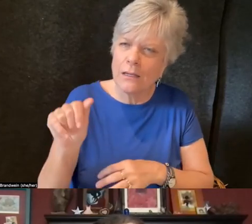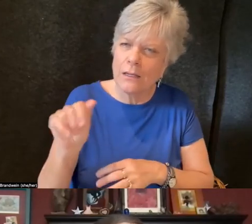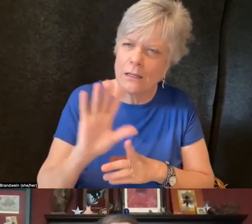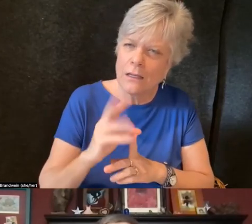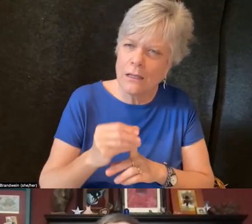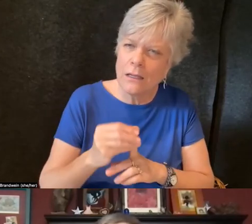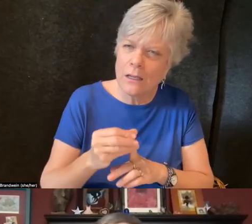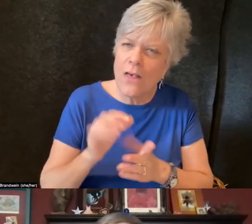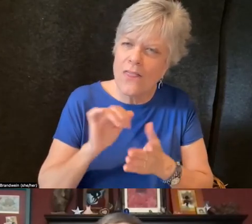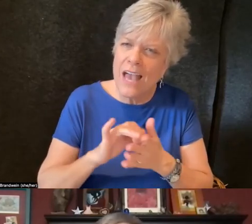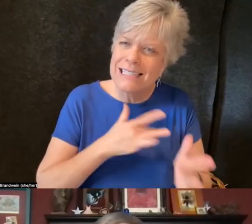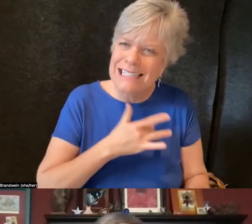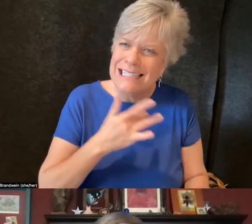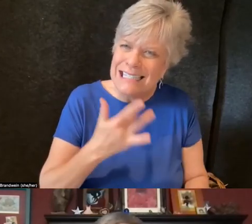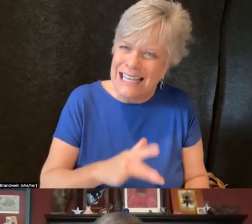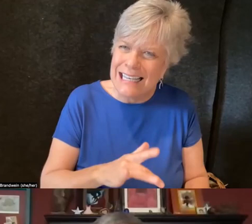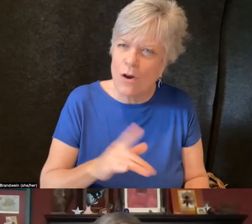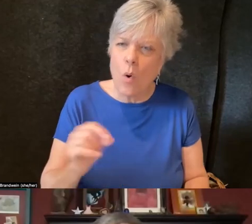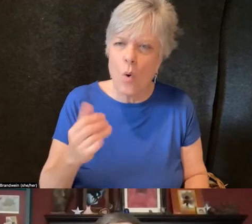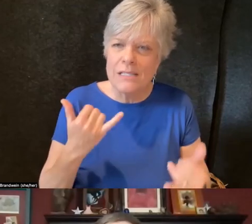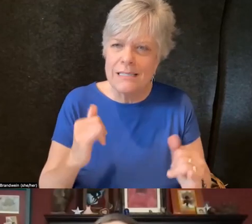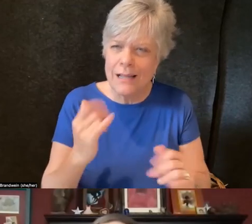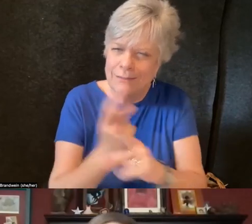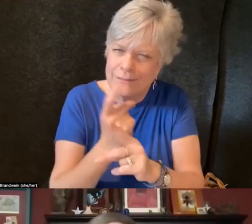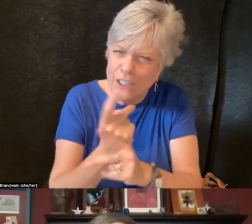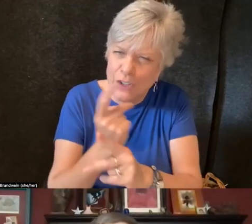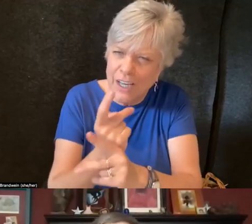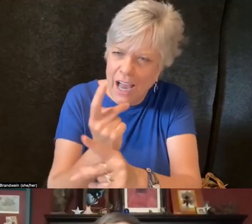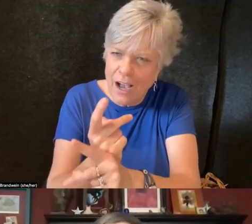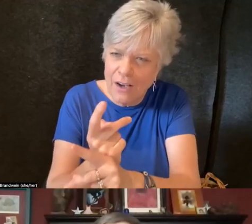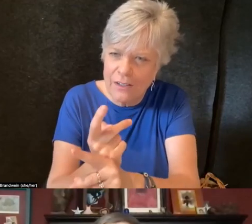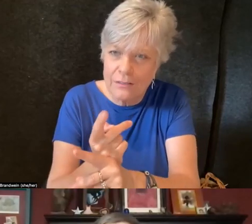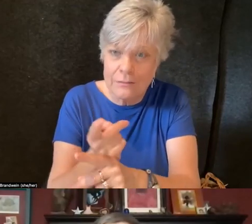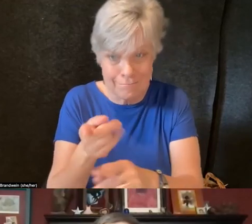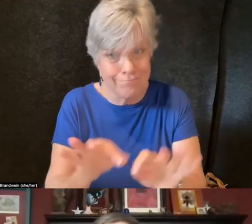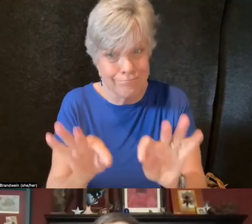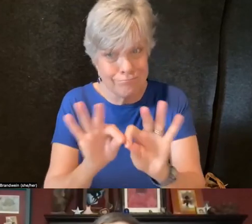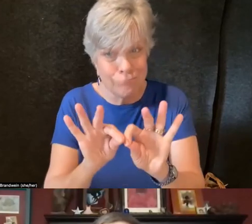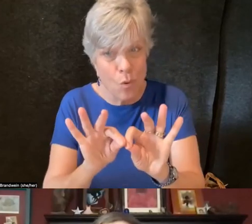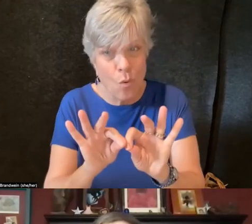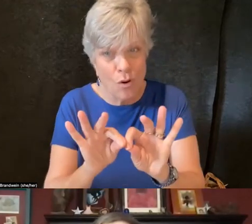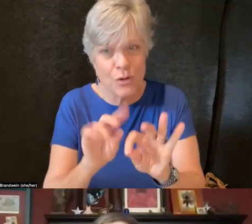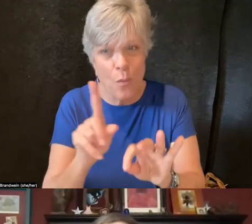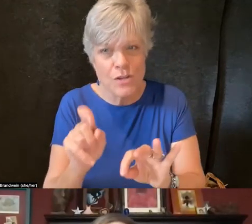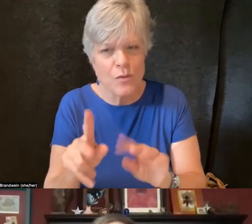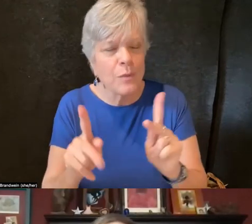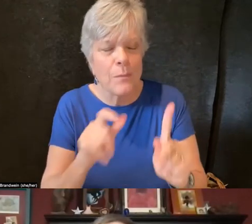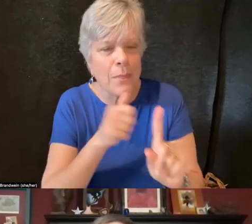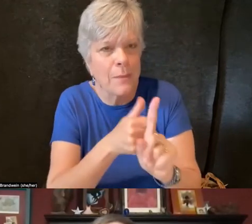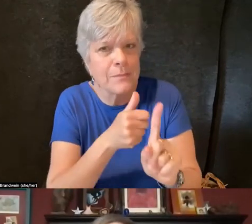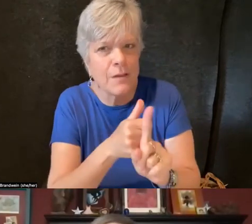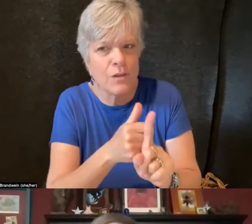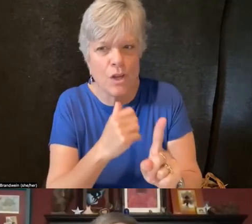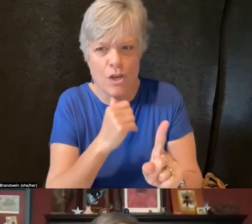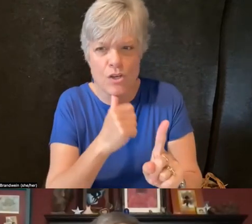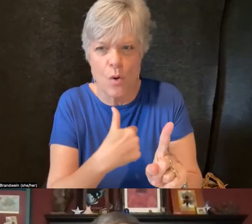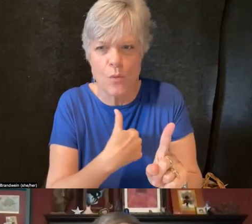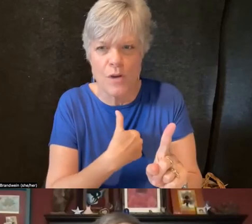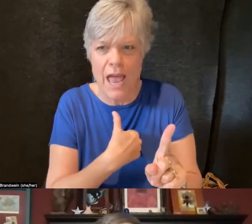or that you're still thinking through? I think that's a really important question for people who don't have what some people would call buy in.